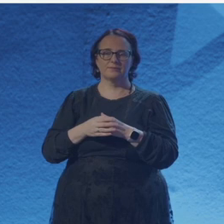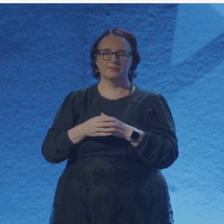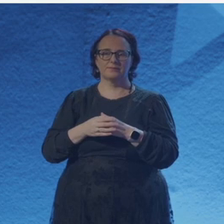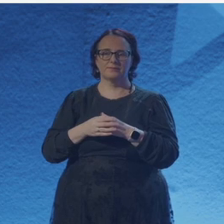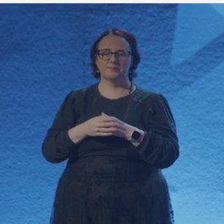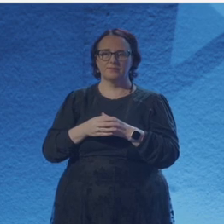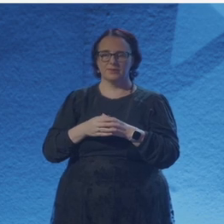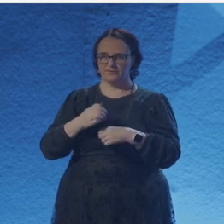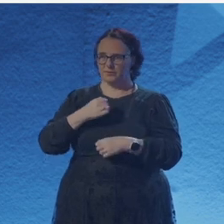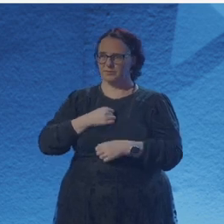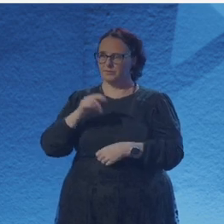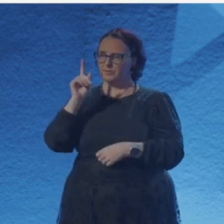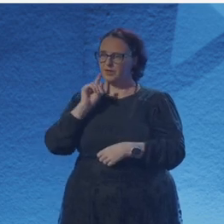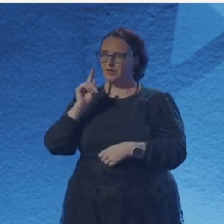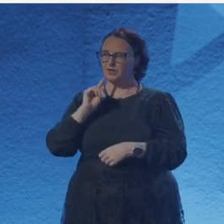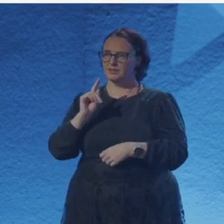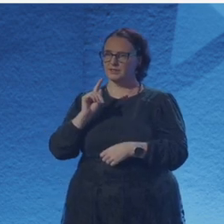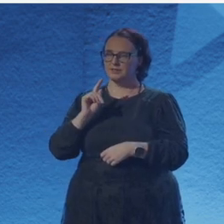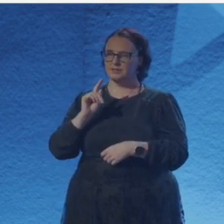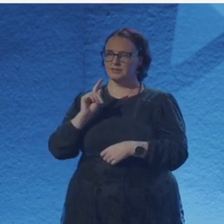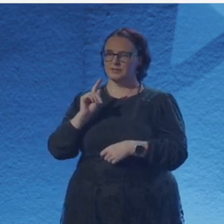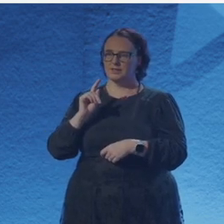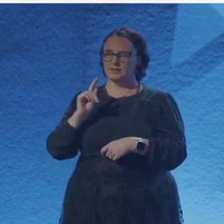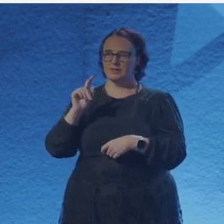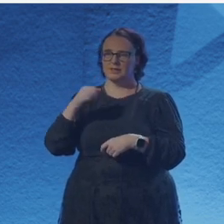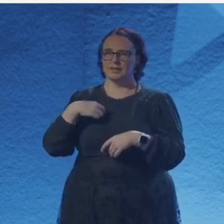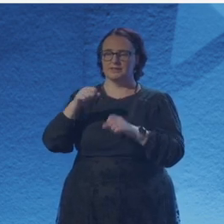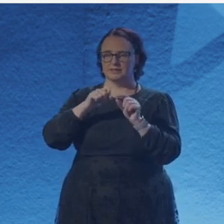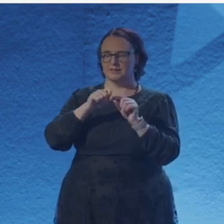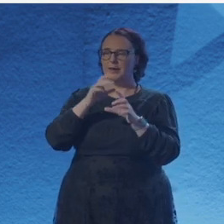I feel vapour on my lips, see ash leaves spinning